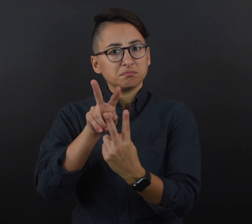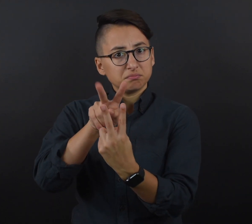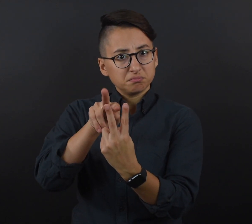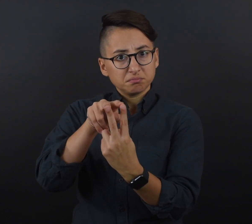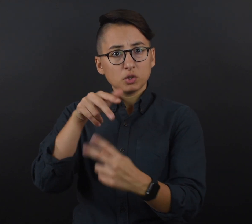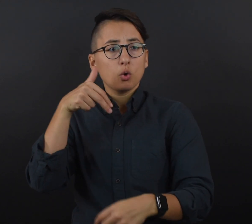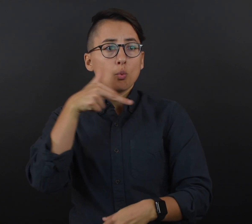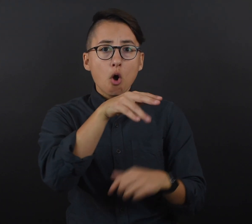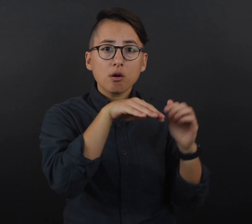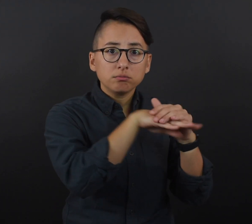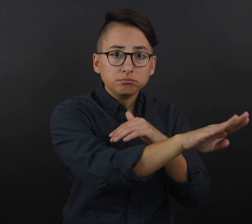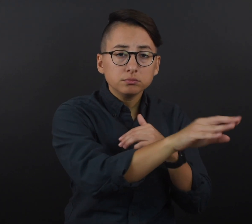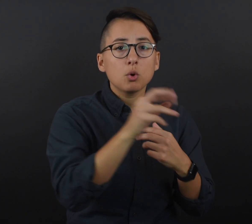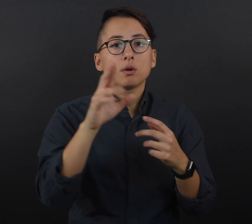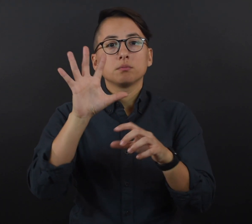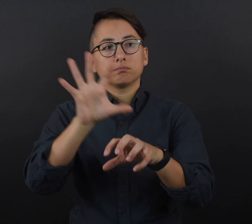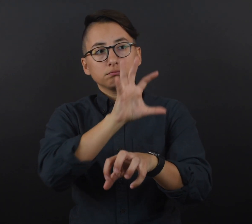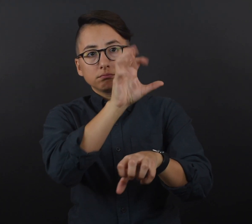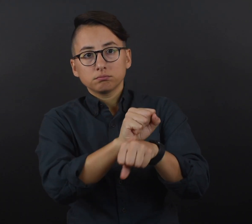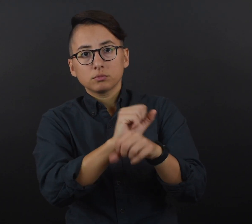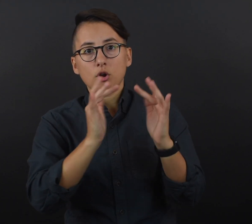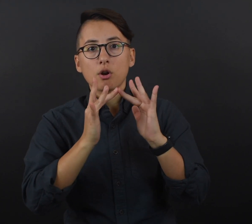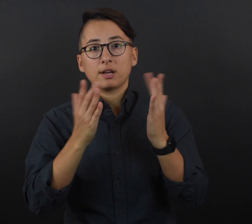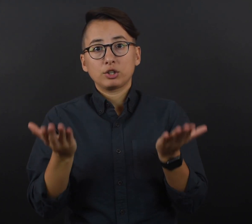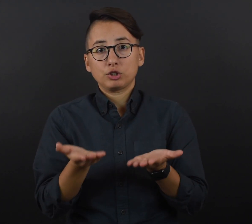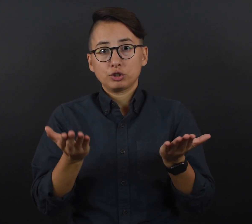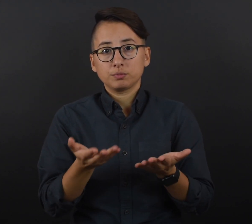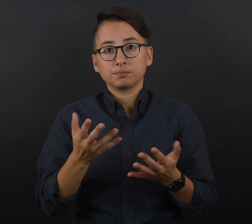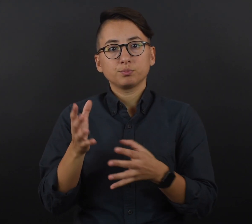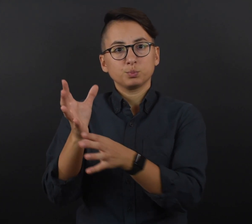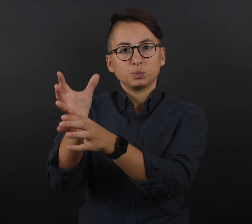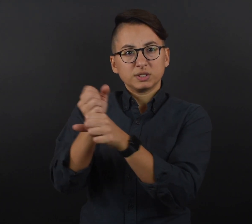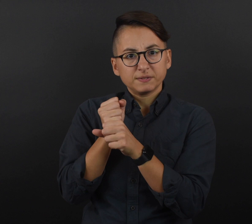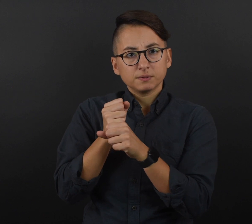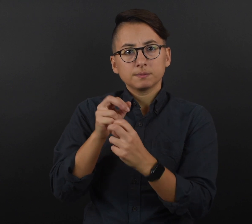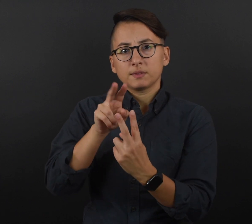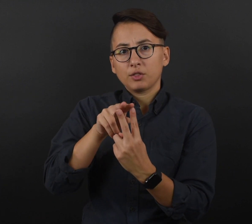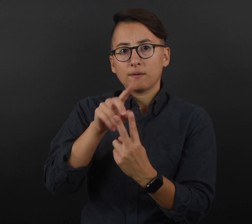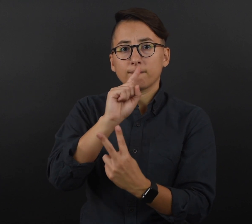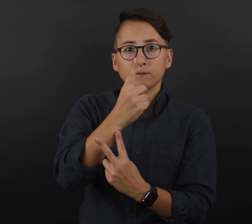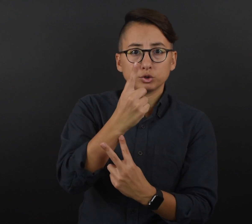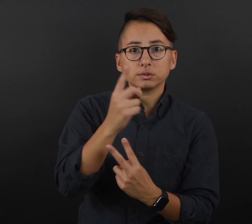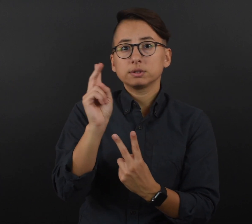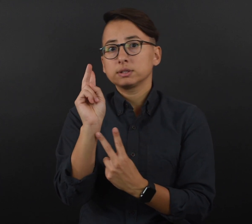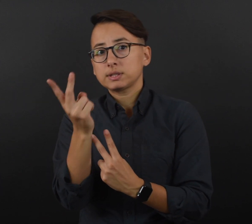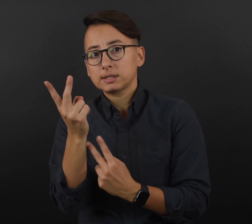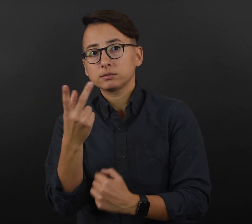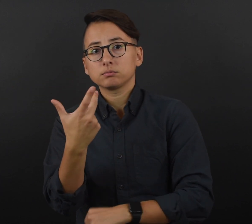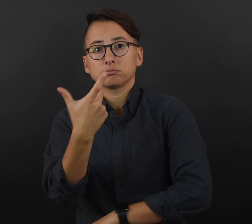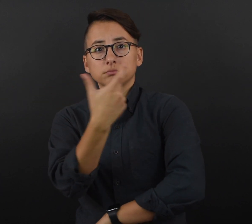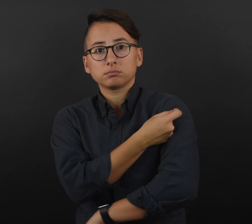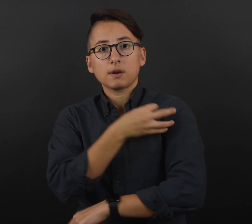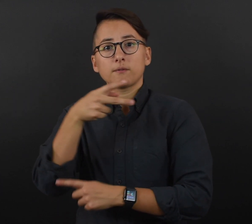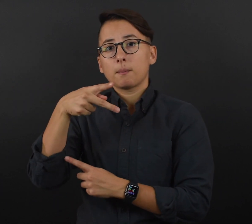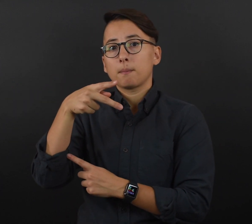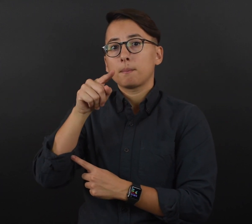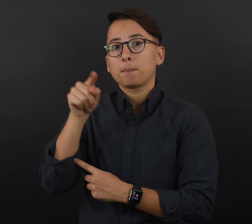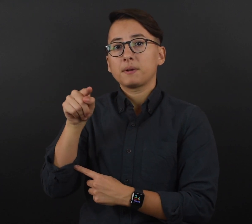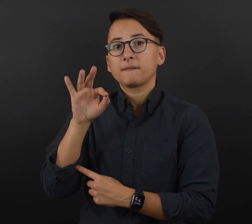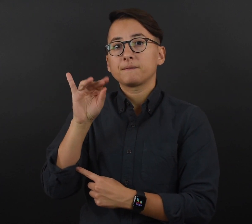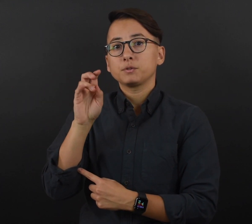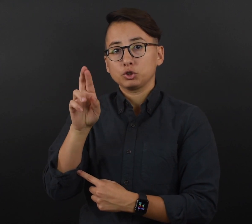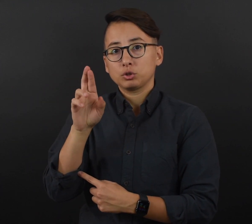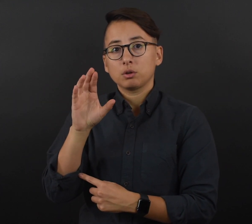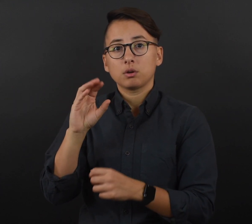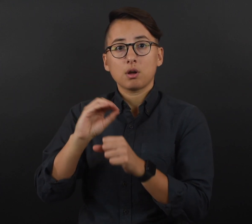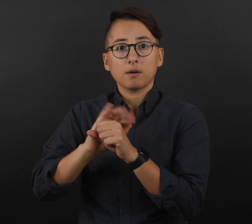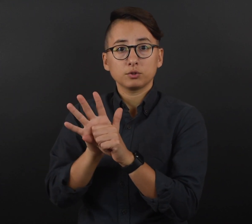online at clinics and can receive either their first or second